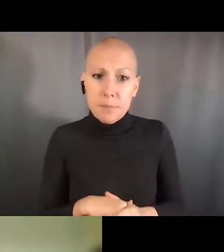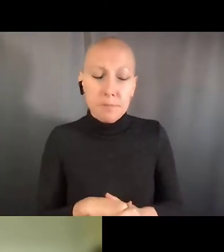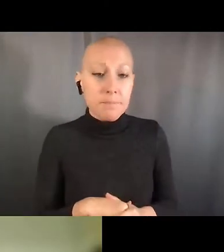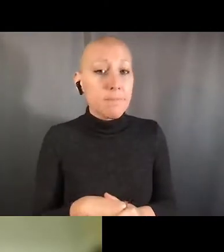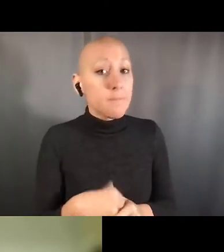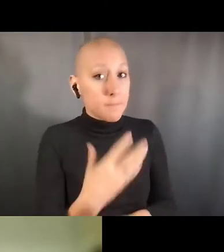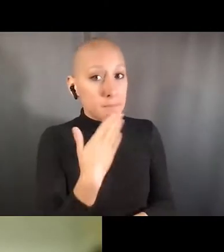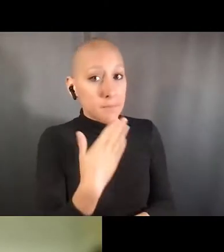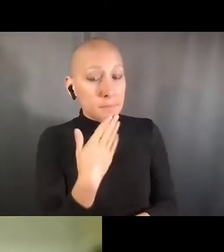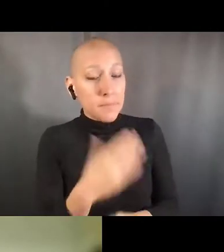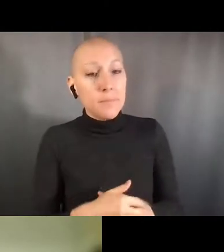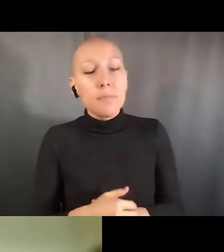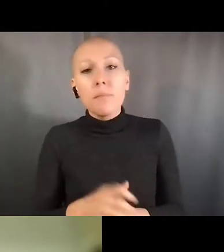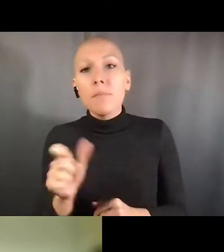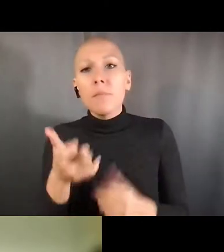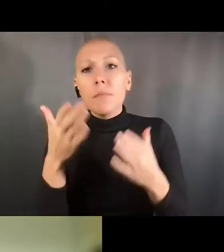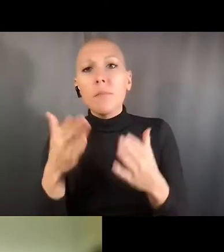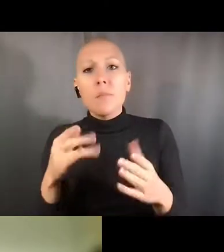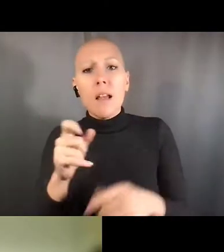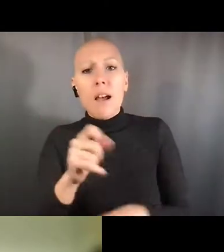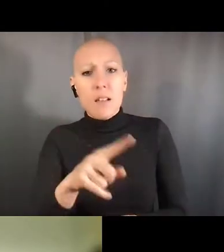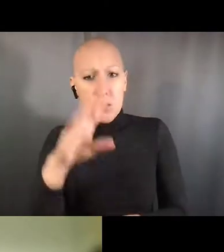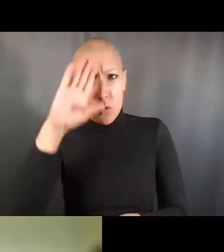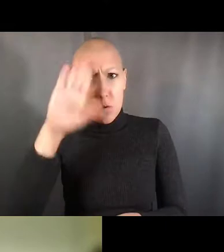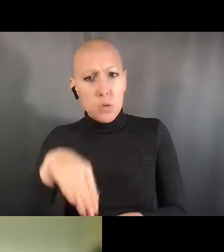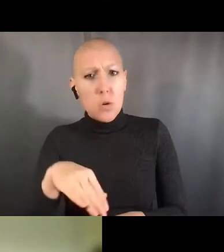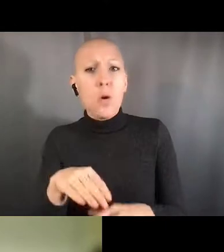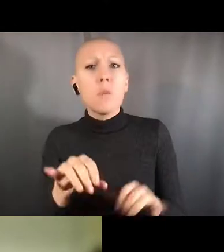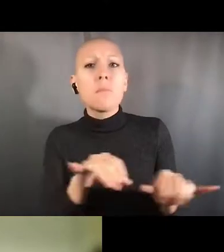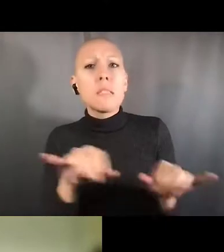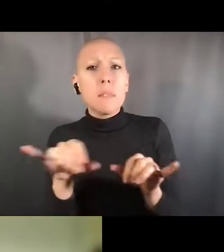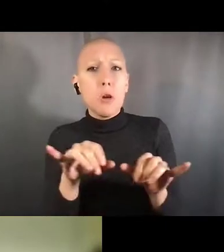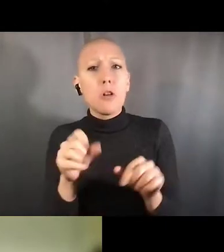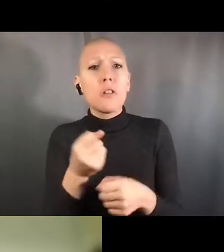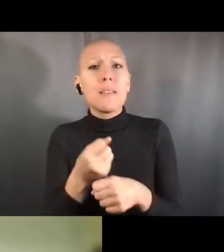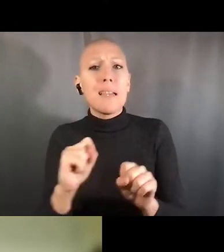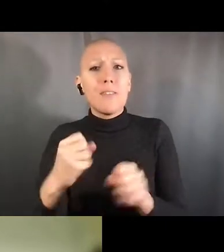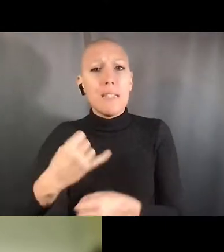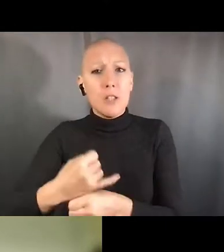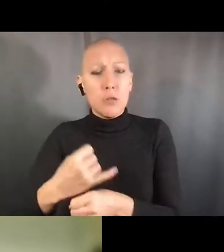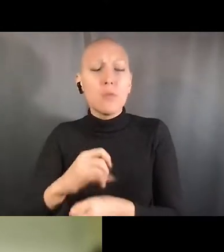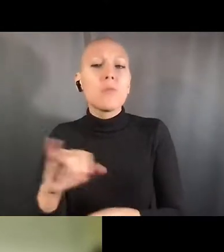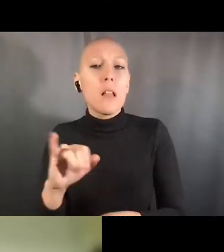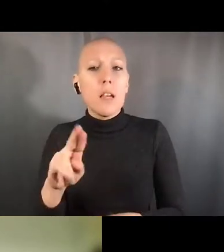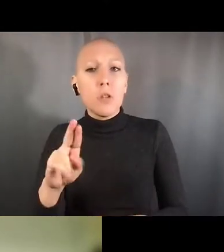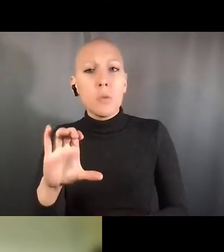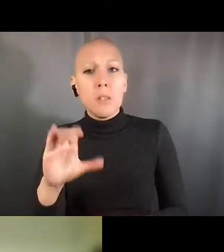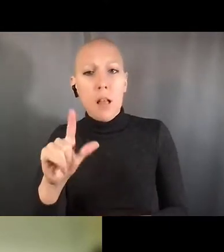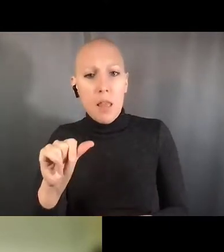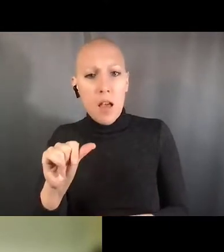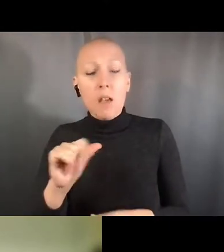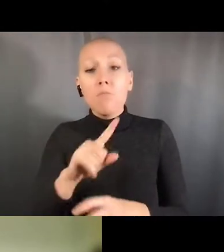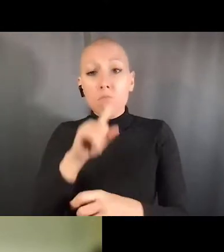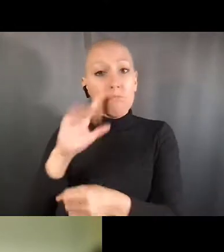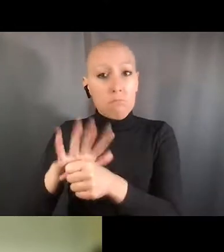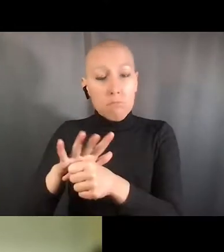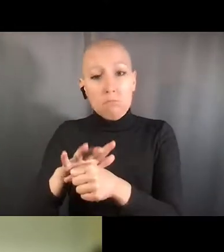and so going back to the issue I was mentioning before, I have certainly seen people take their open cuffs